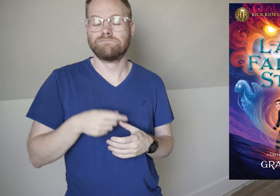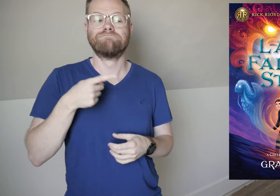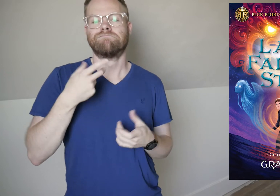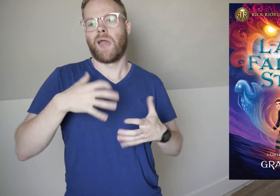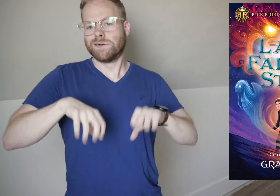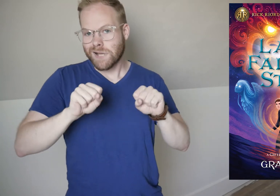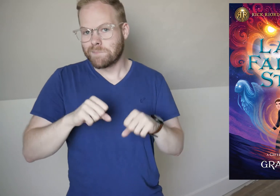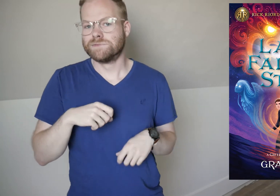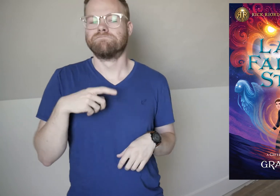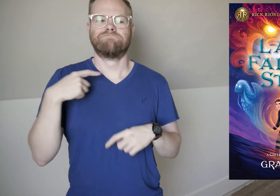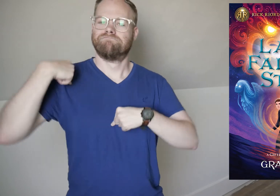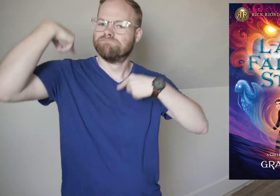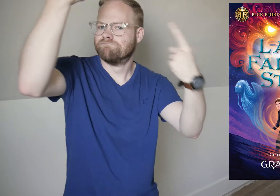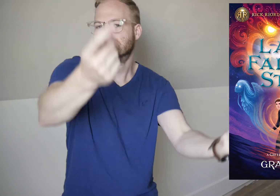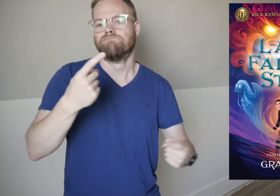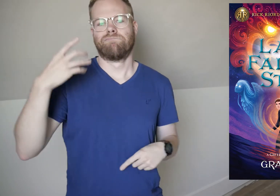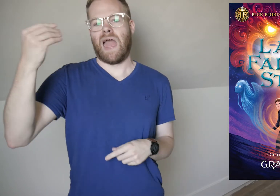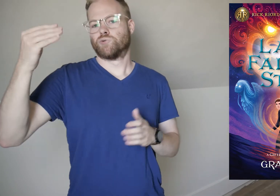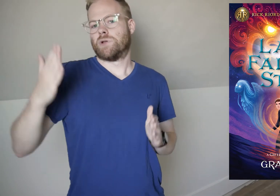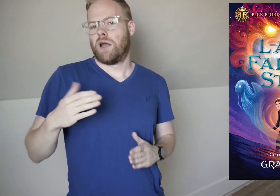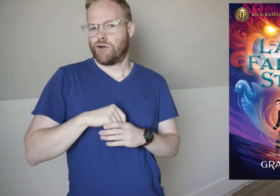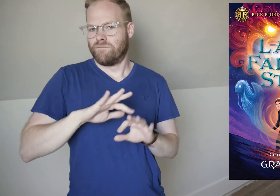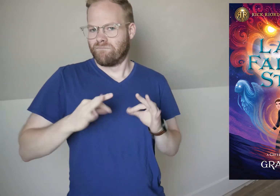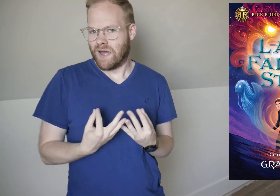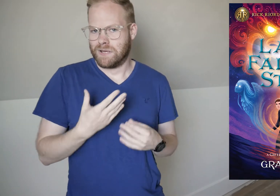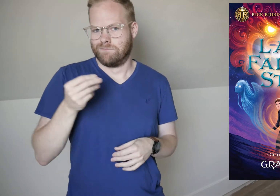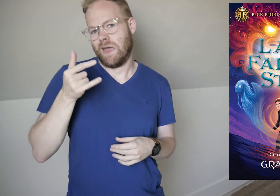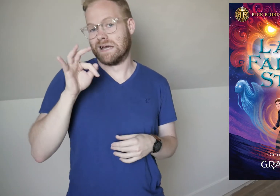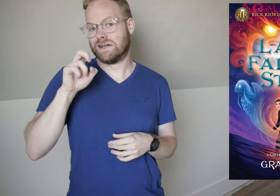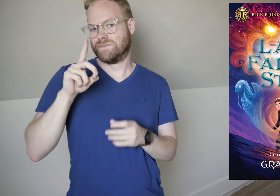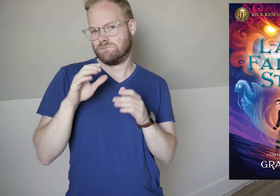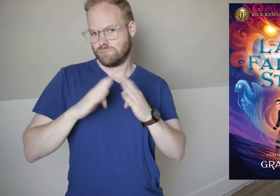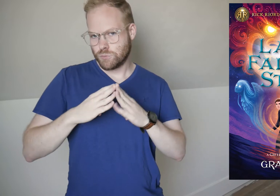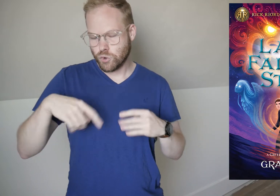She was adopted and has always been the outsider in her family and the gifted community.